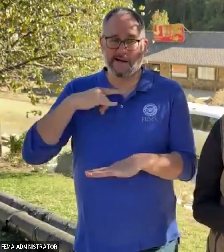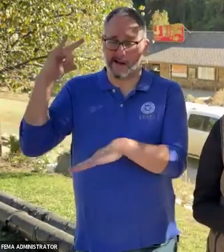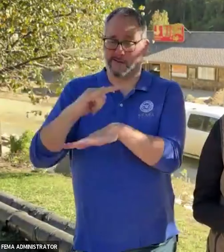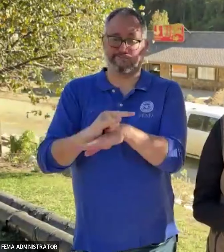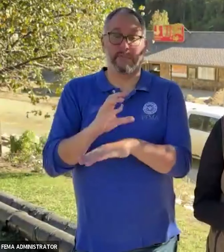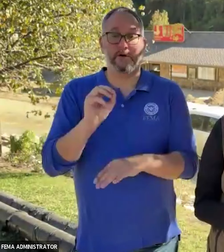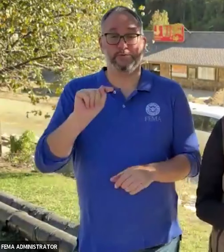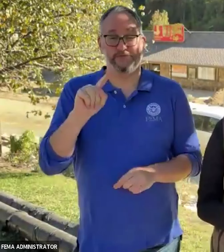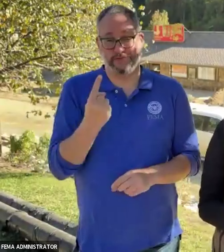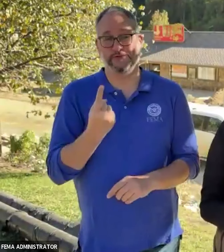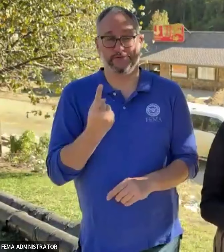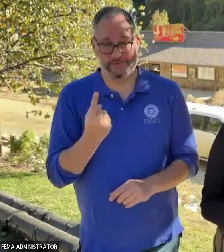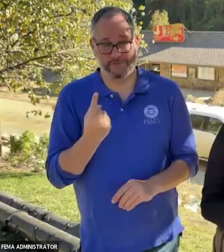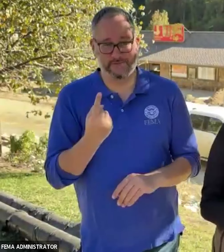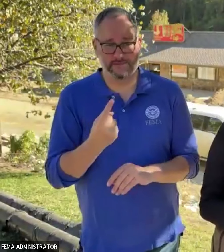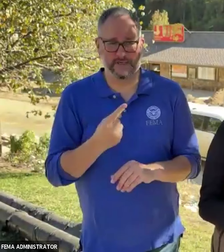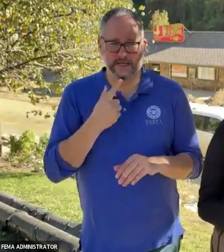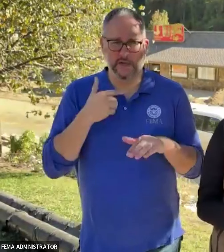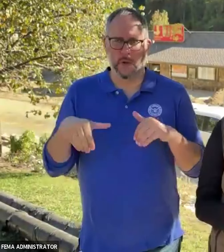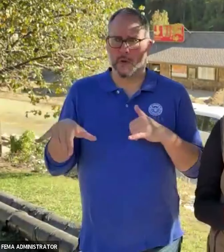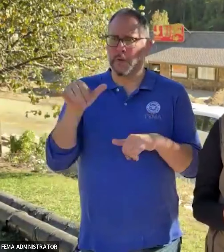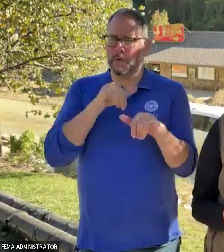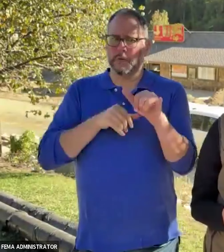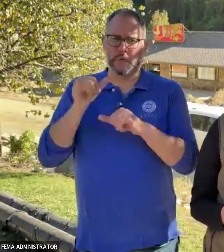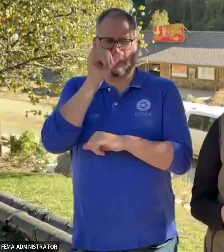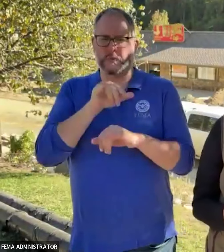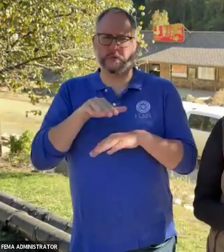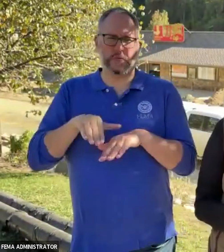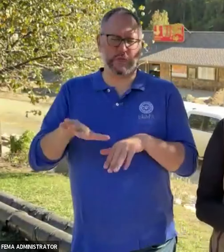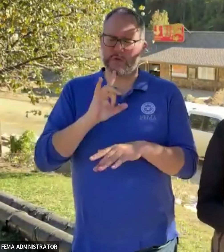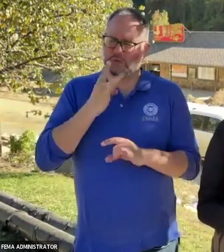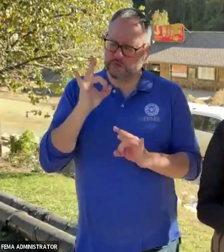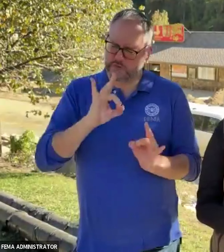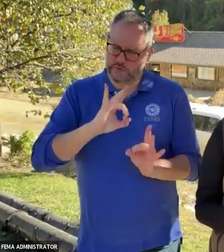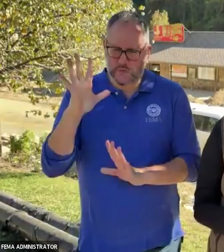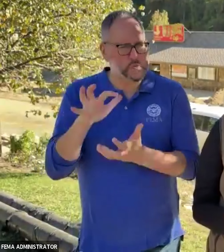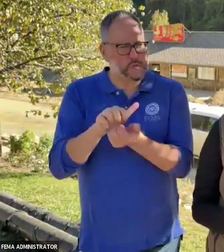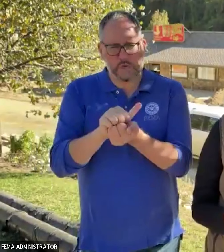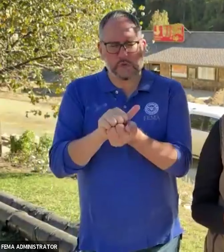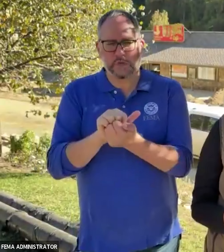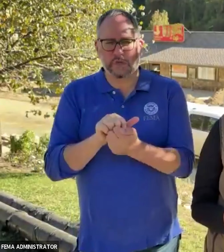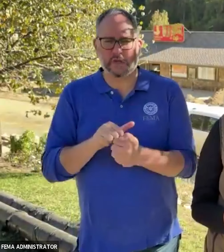I was truly taken aback by the profound impacts. I have been an emergency manager for decades.